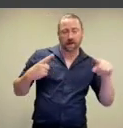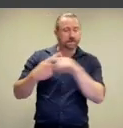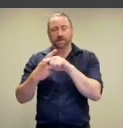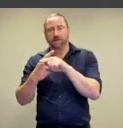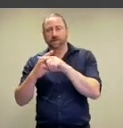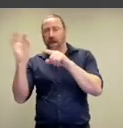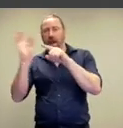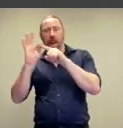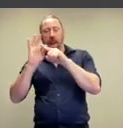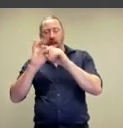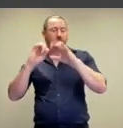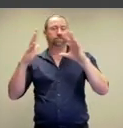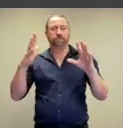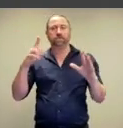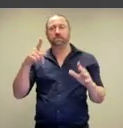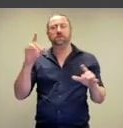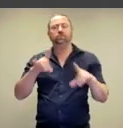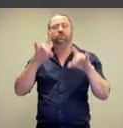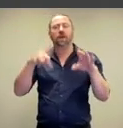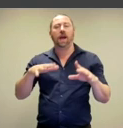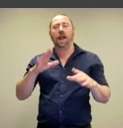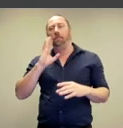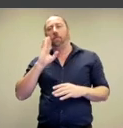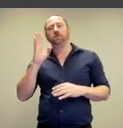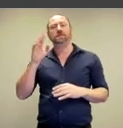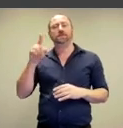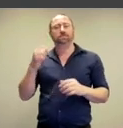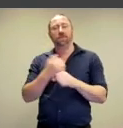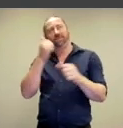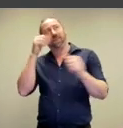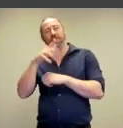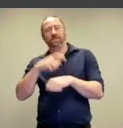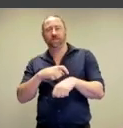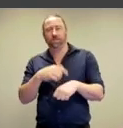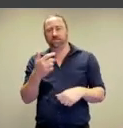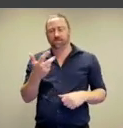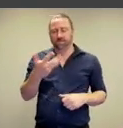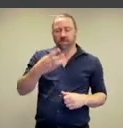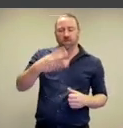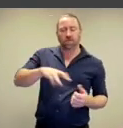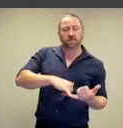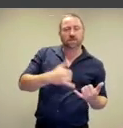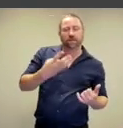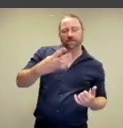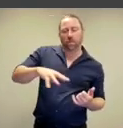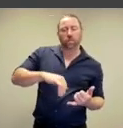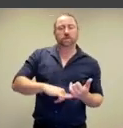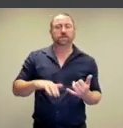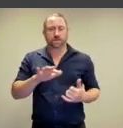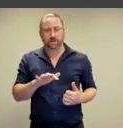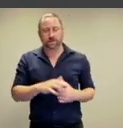of line and color that was made famous in Australian Modernism, so around